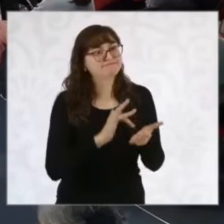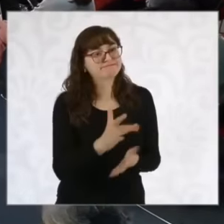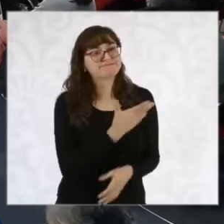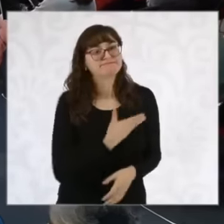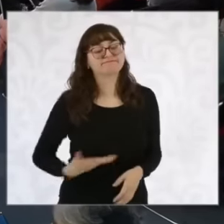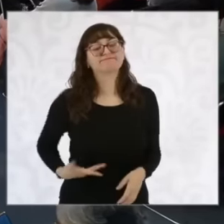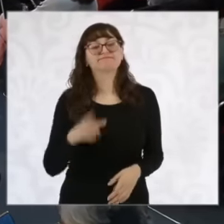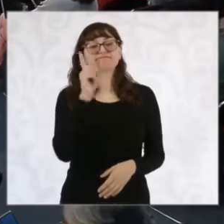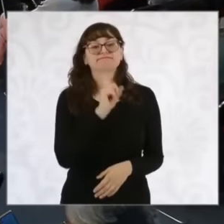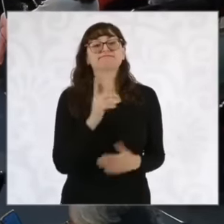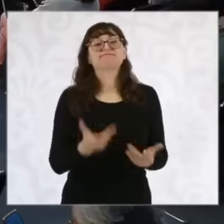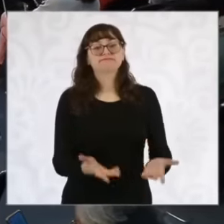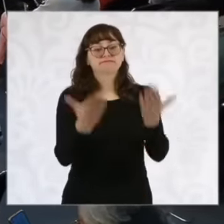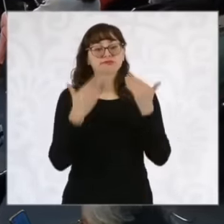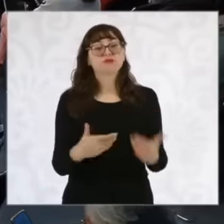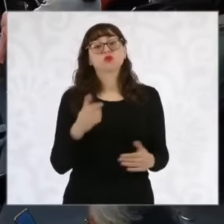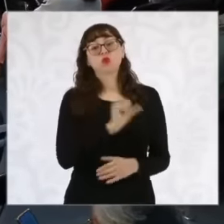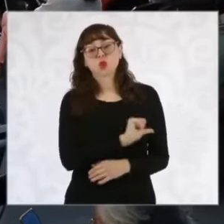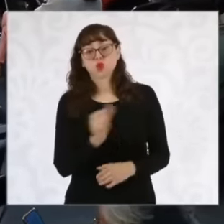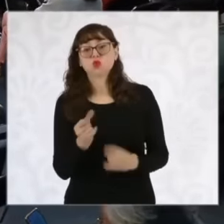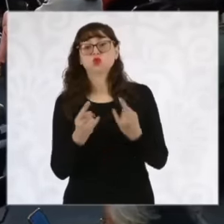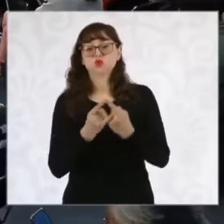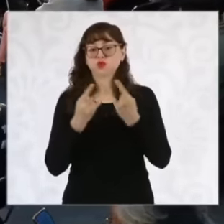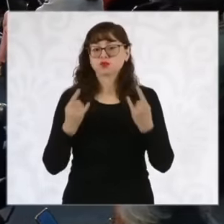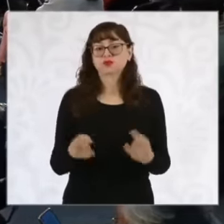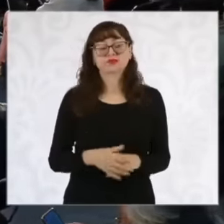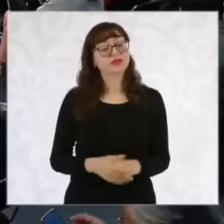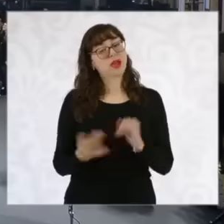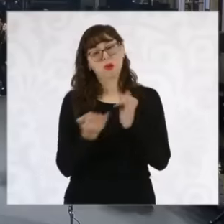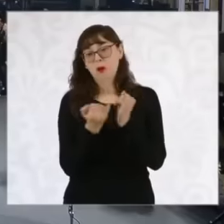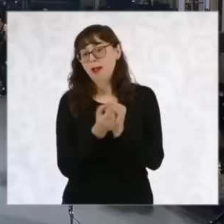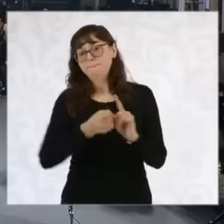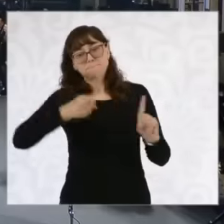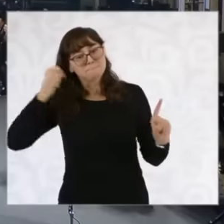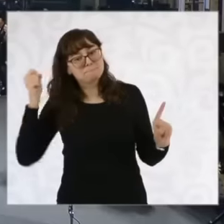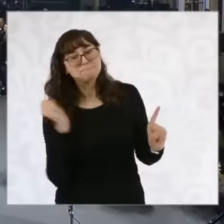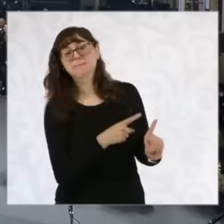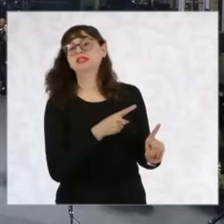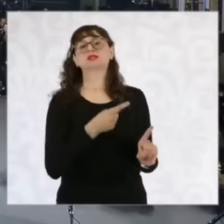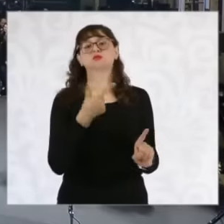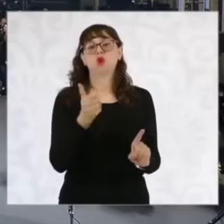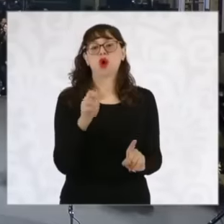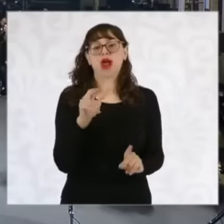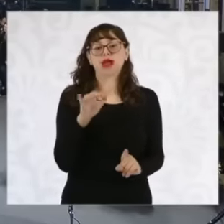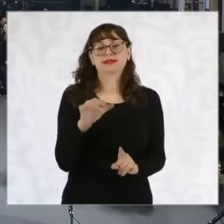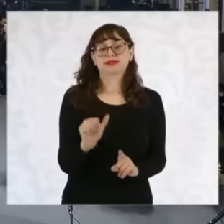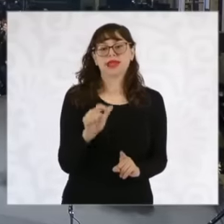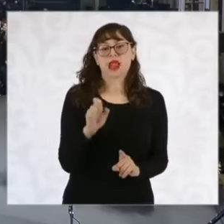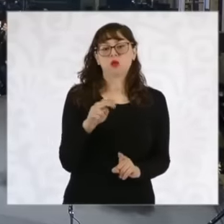eh precisely balances of this type this weekend marked the 13th anniversary of an